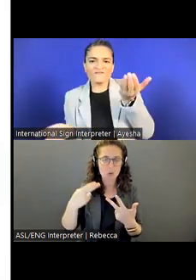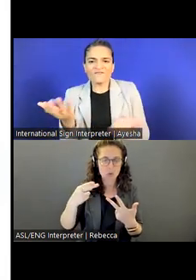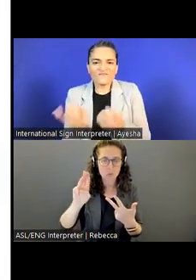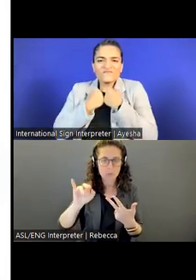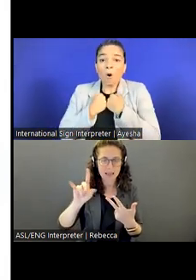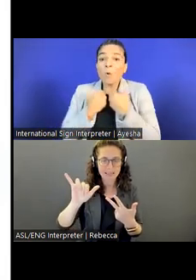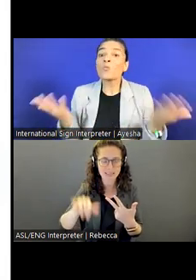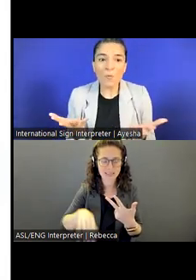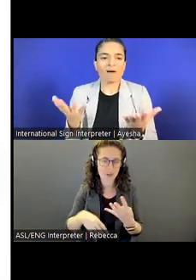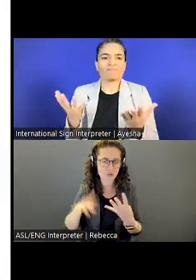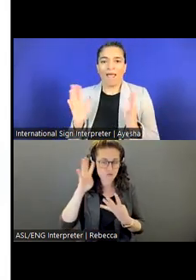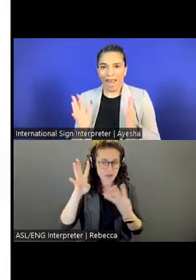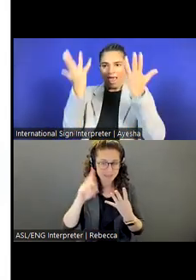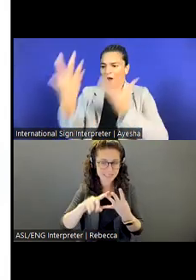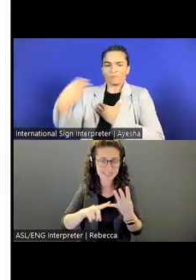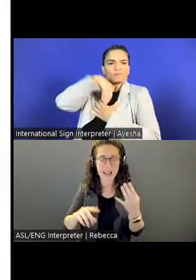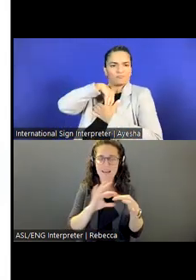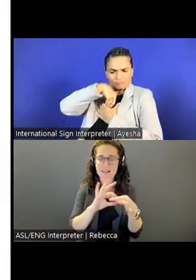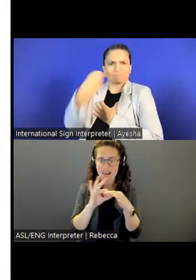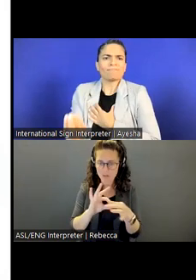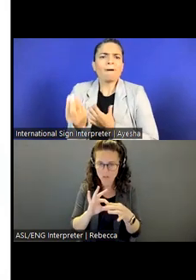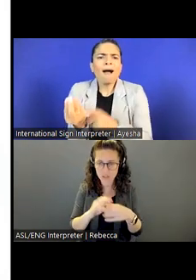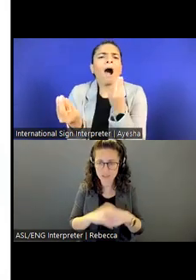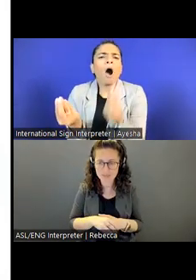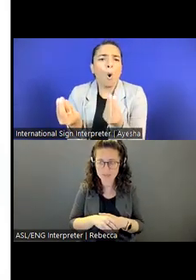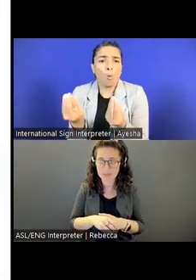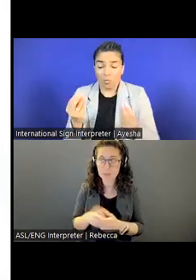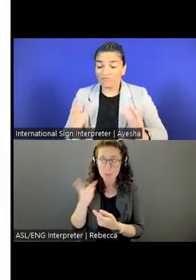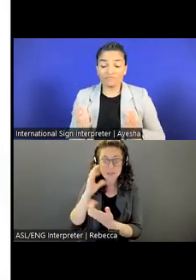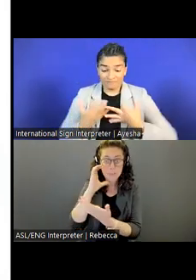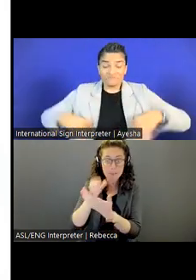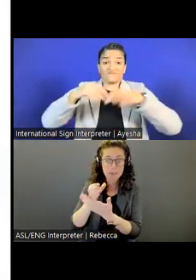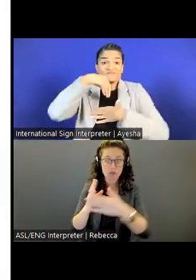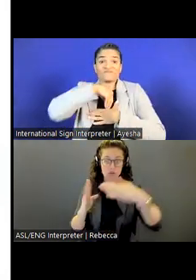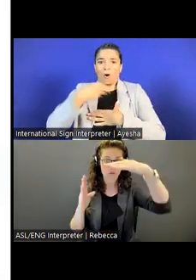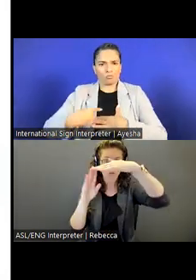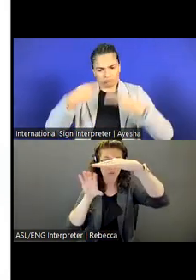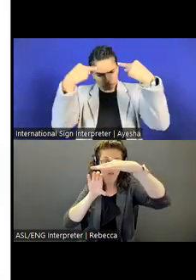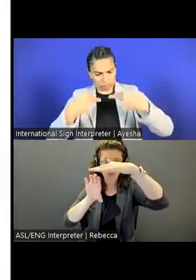And on this slide, just to note, there is a picture in the right hand corner of three